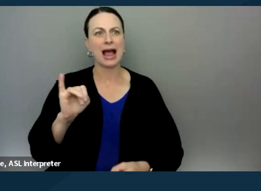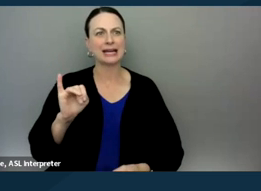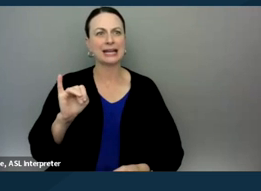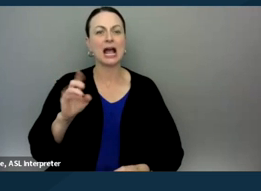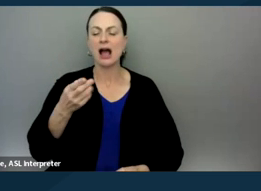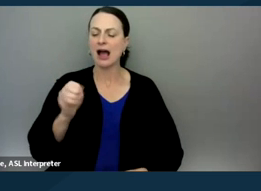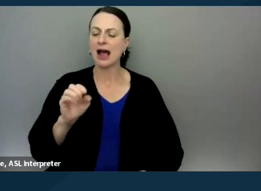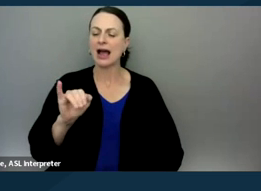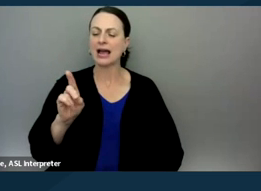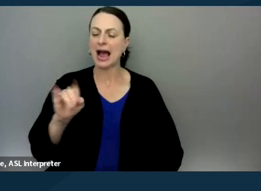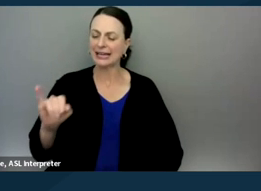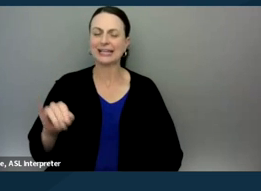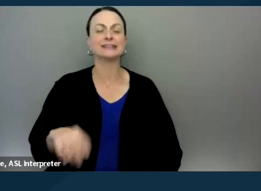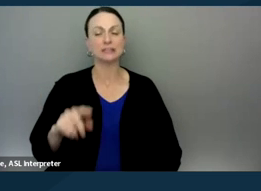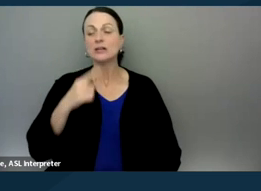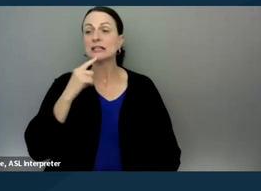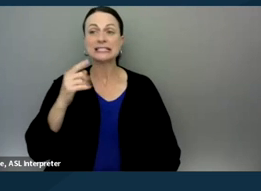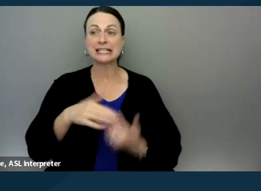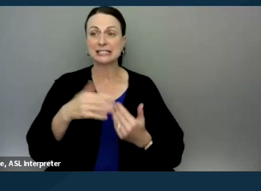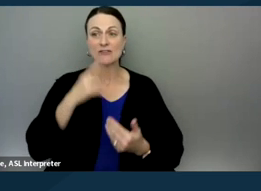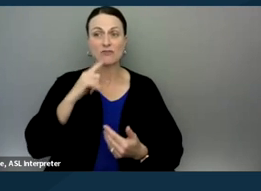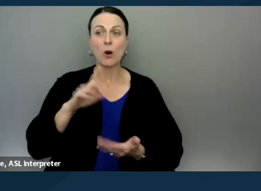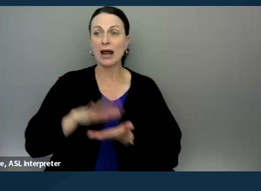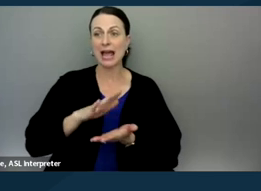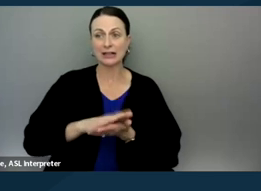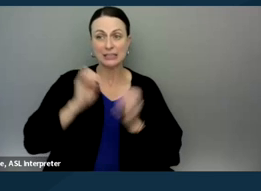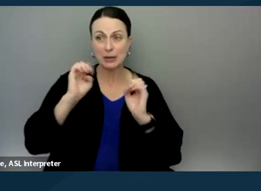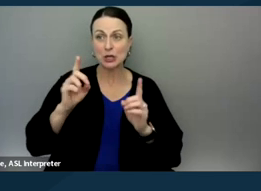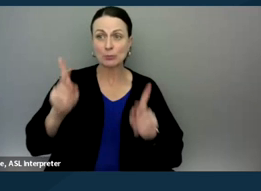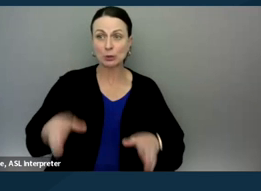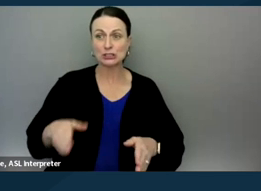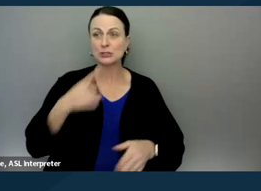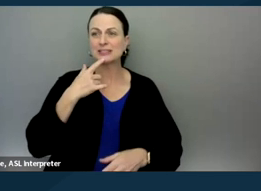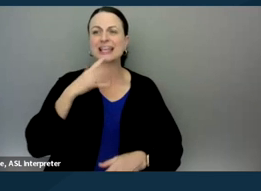it is easy for a knowledgeable, academically educated person to say, let's write our own letter.